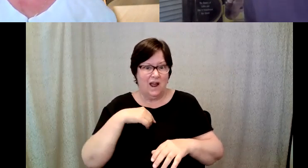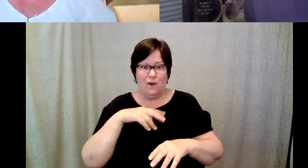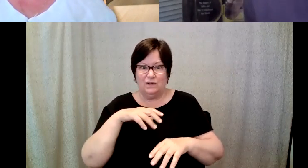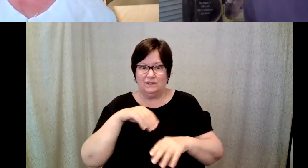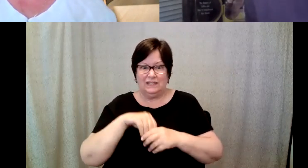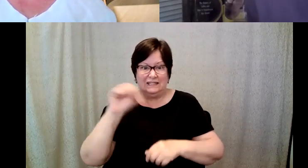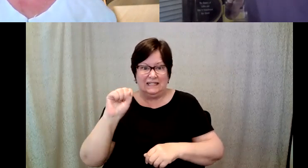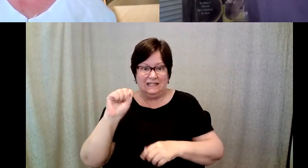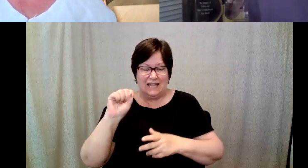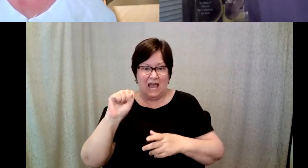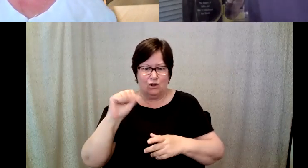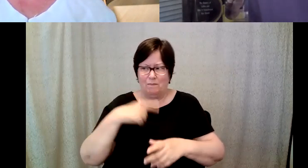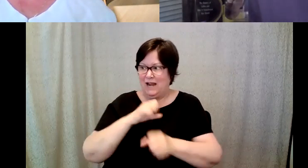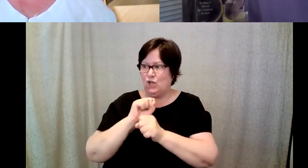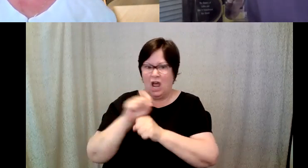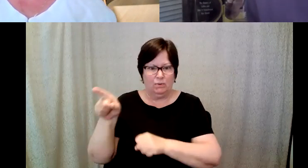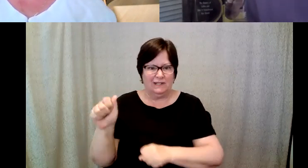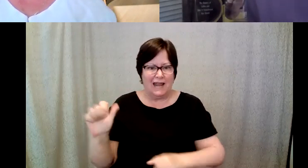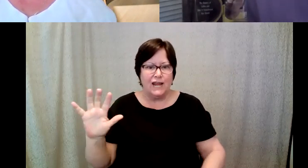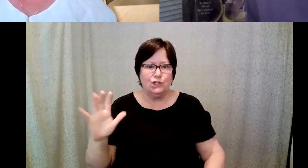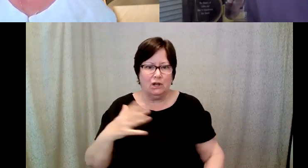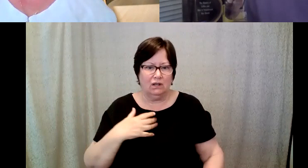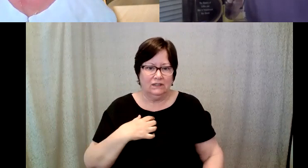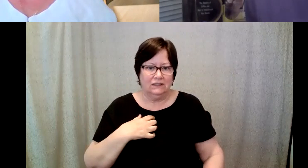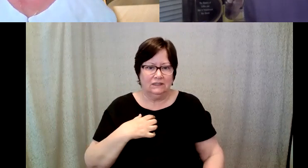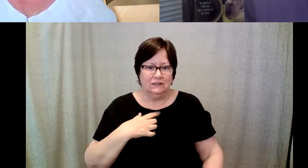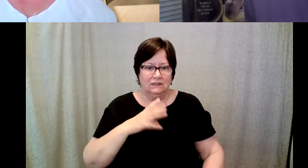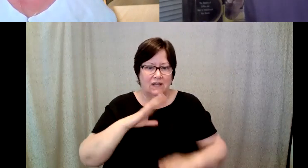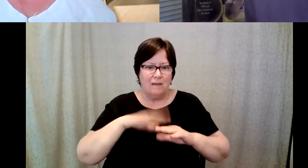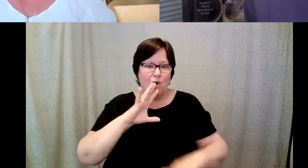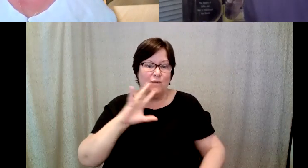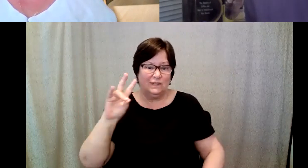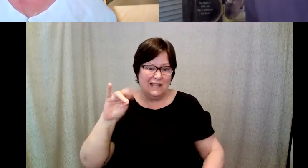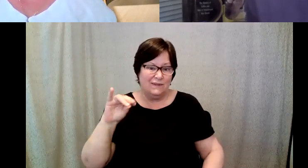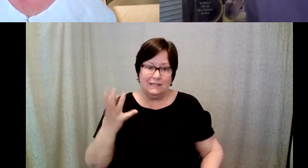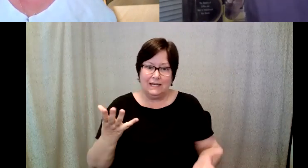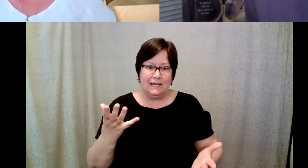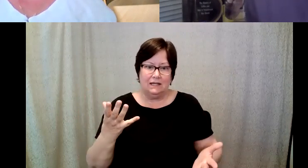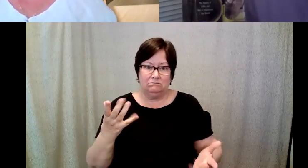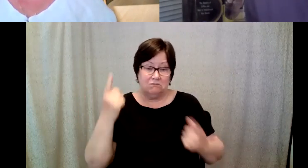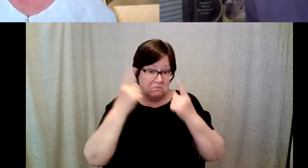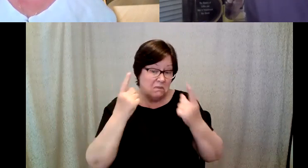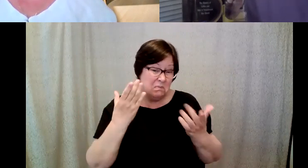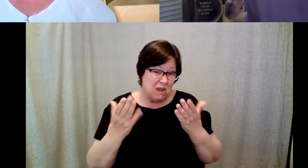in Asia I'm I'm over 70 years old, now, so I had been thinking about retiring I was looking